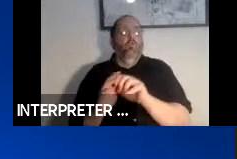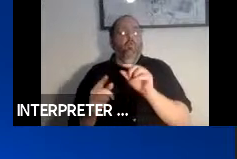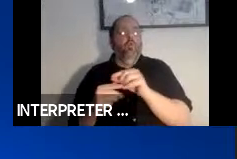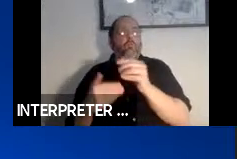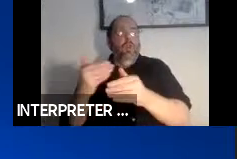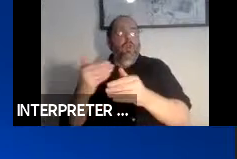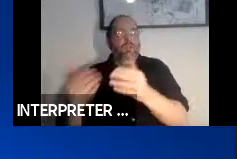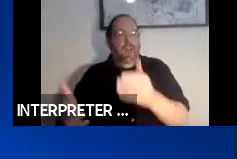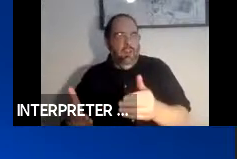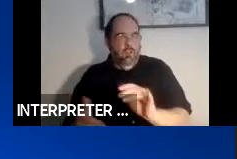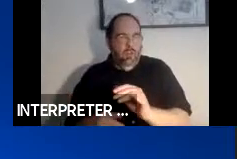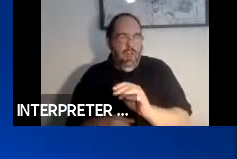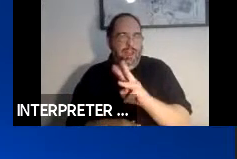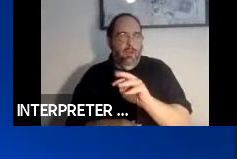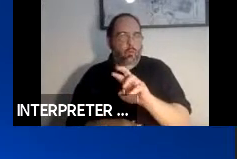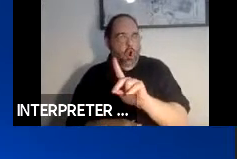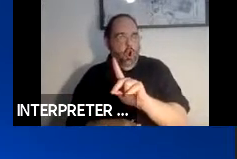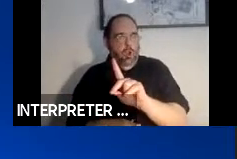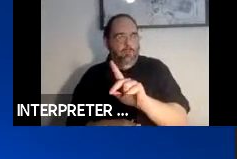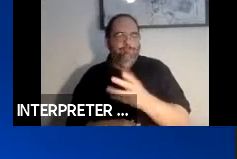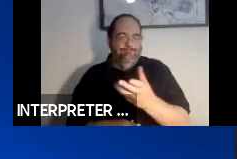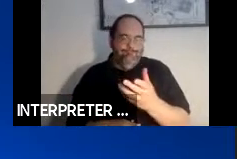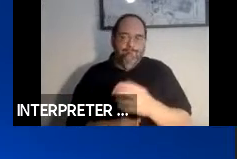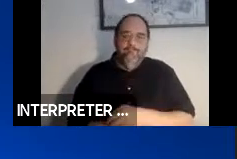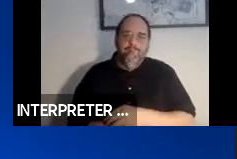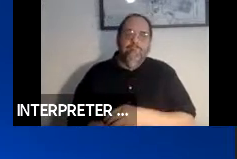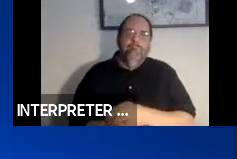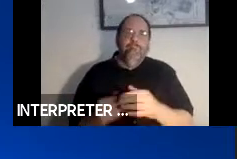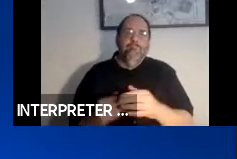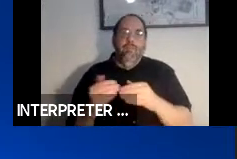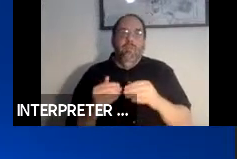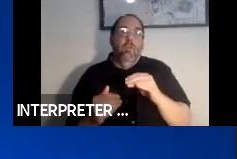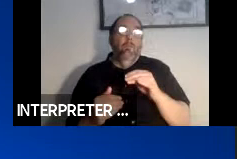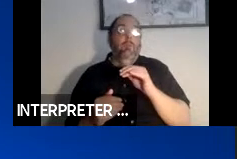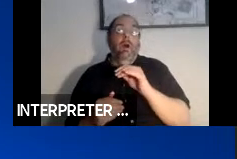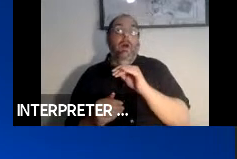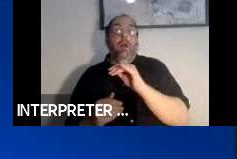even though those might not fit the definition for information technology. Next slide, please.